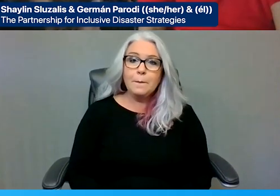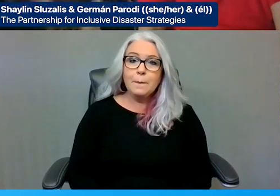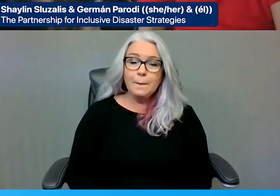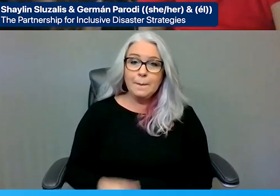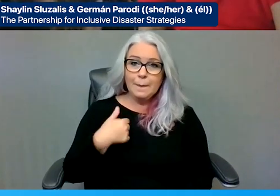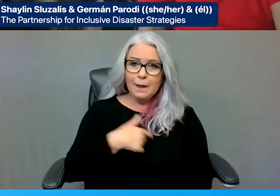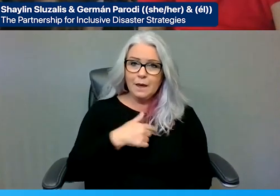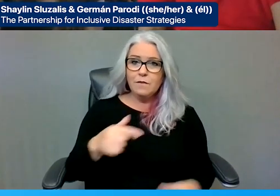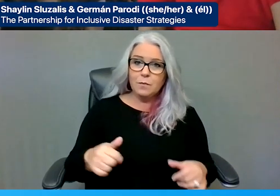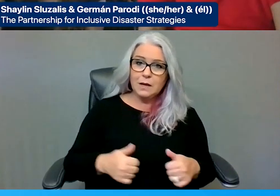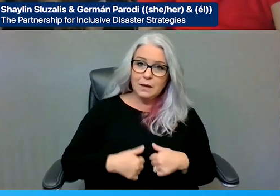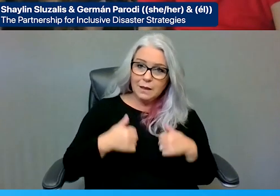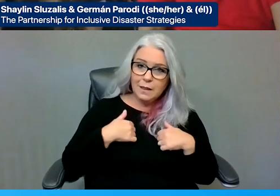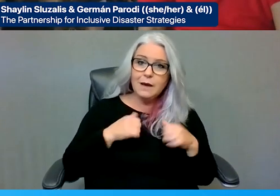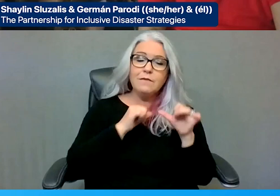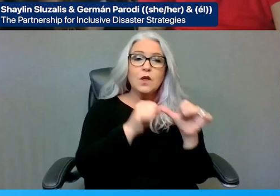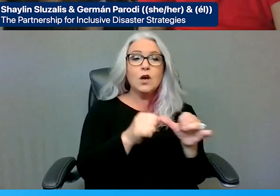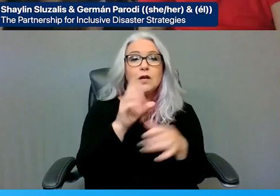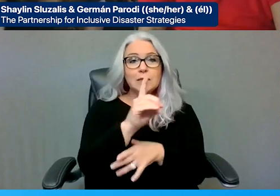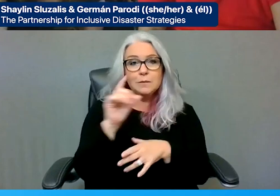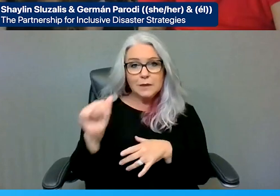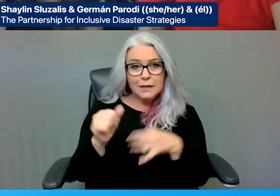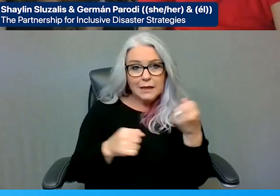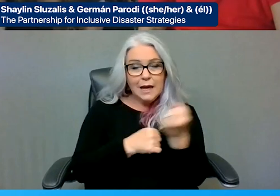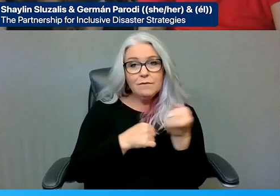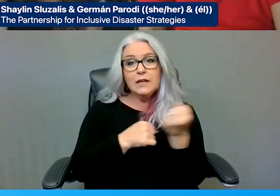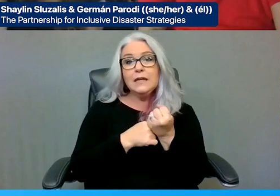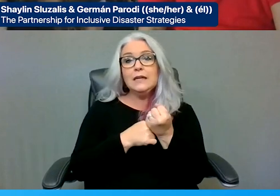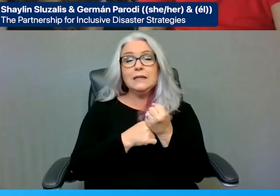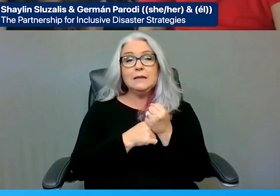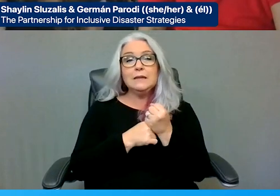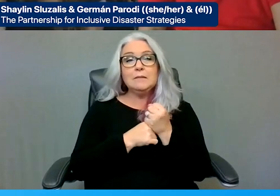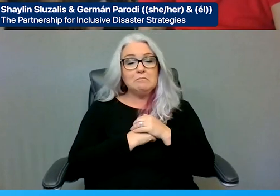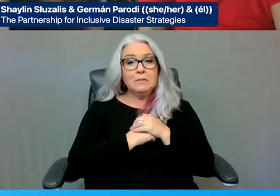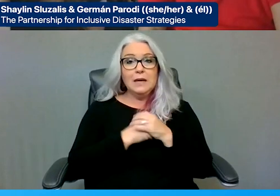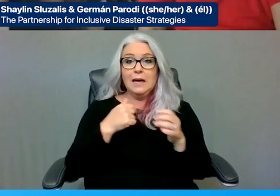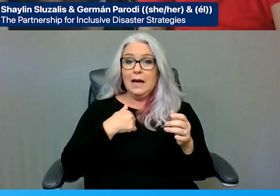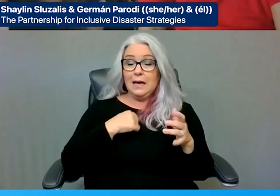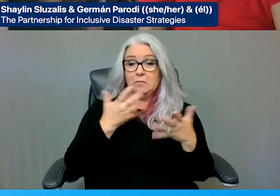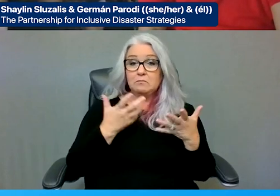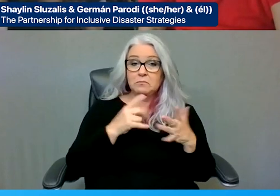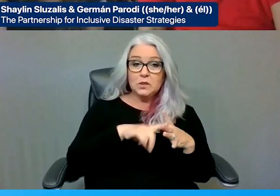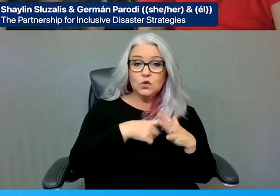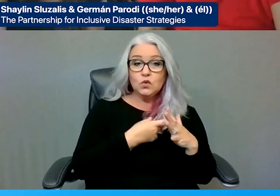advocate, an activist. I started in my teens and, you